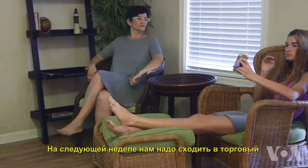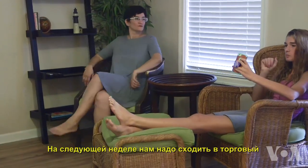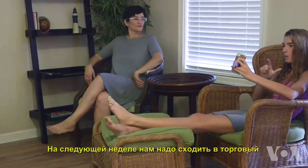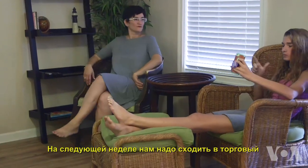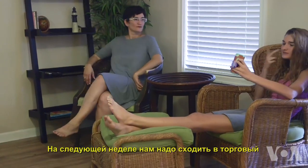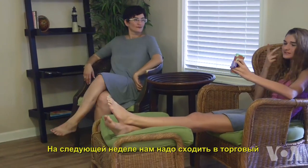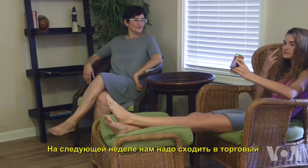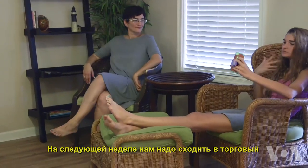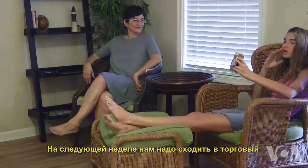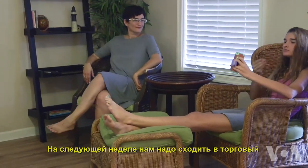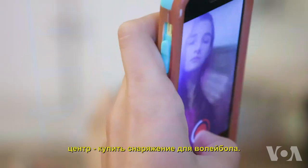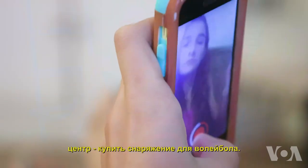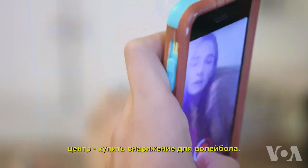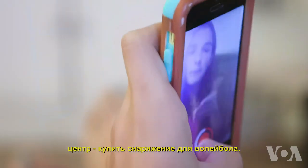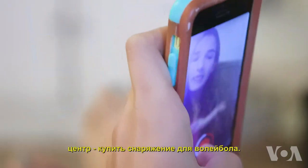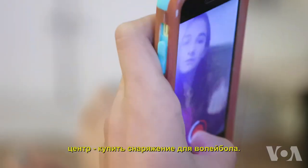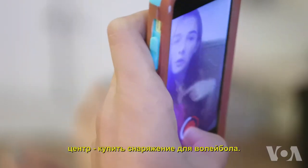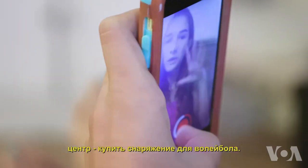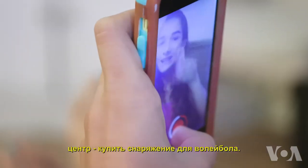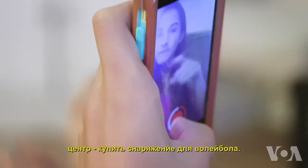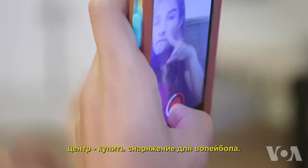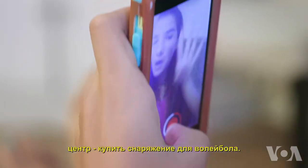Next week we need to go to the mall to buy things we need for volleyball,